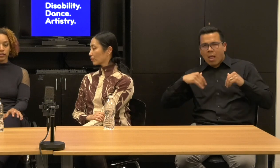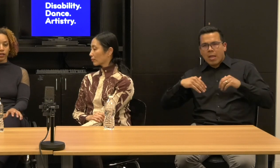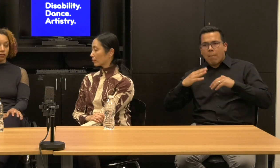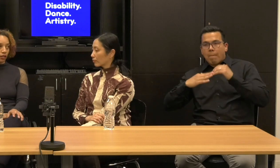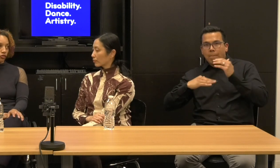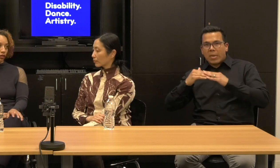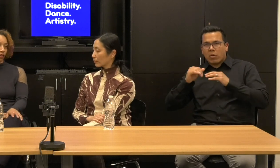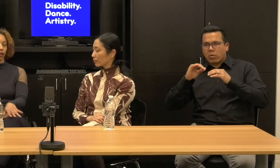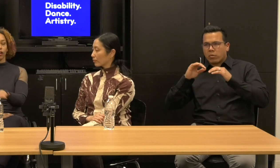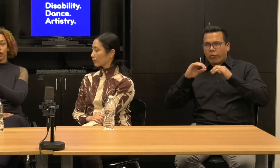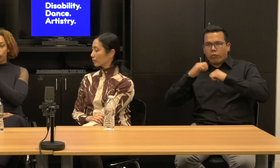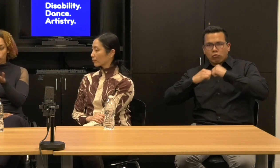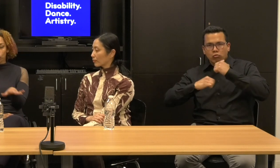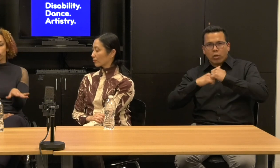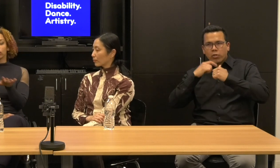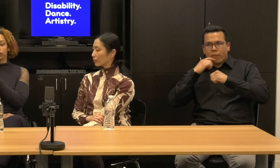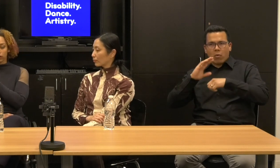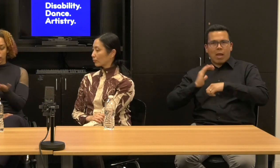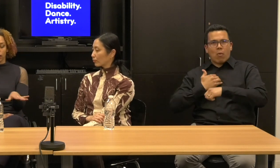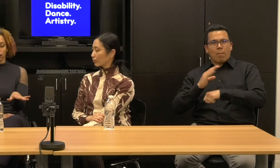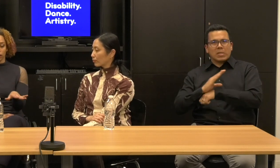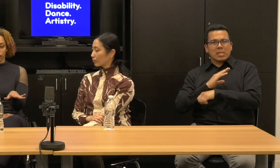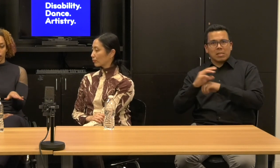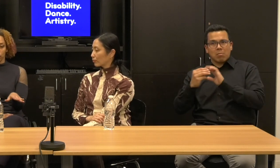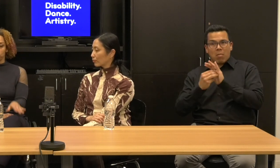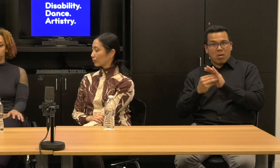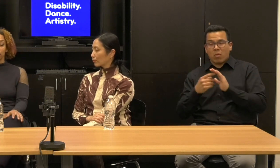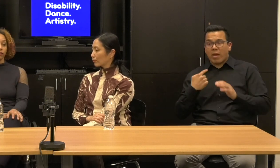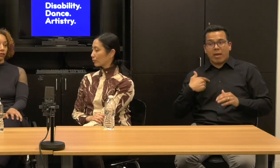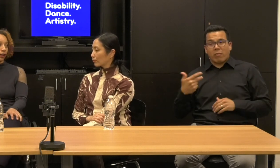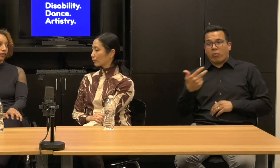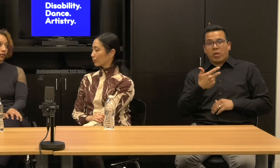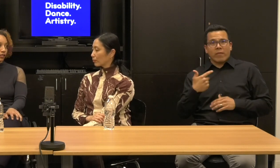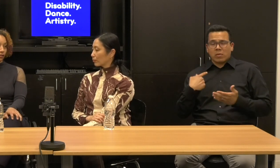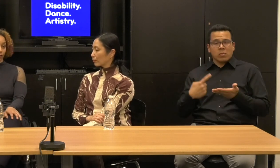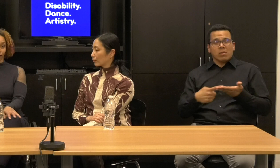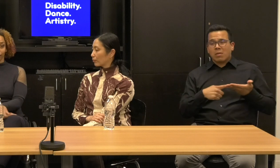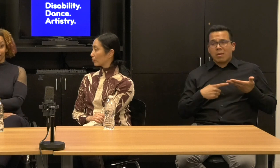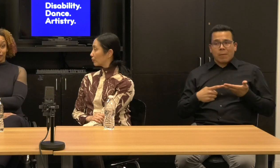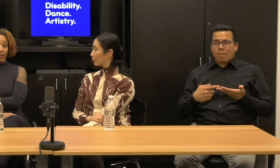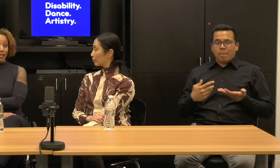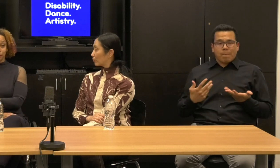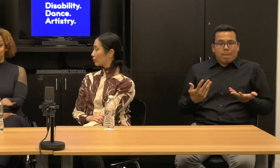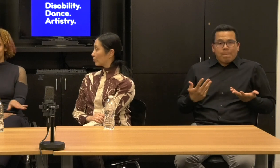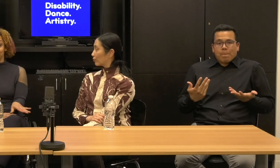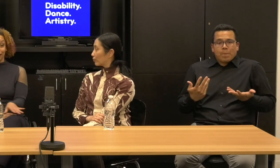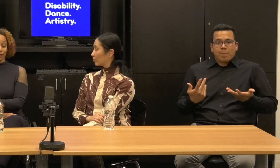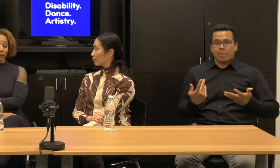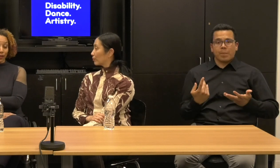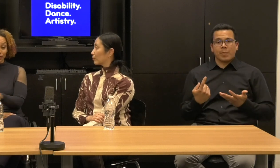we said to each other all year was we have flying this as we're doing it, we're flying